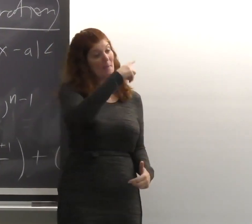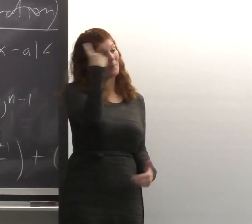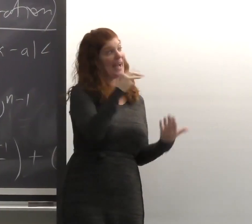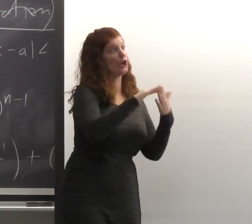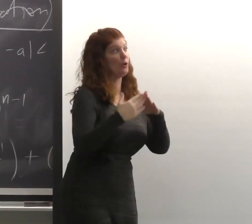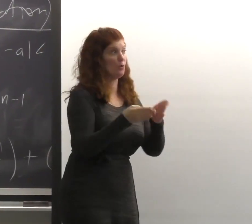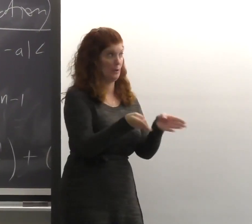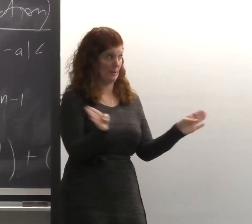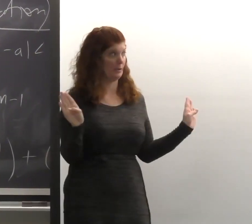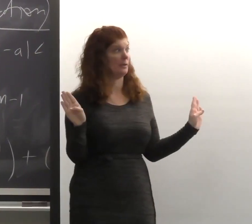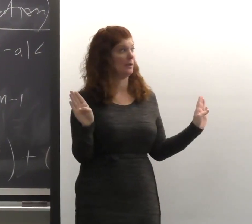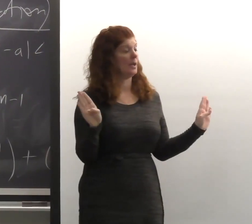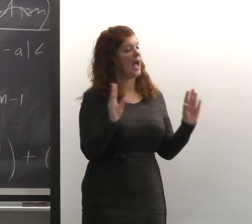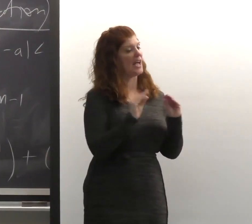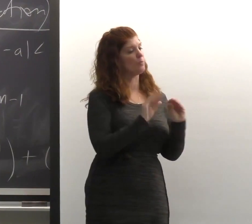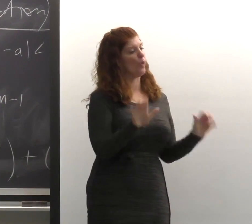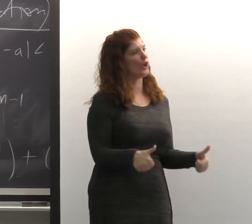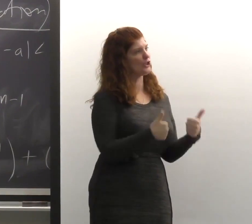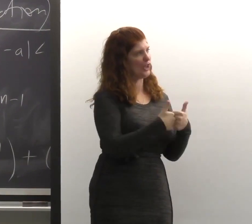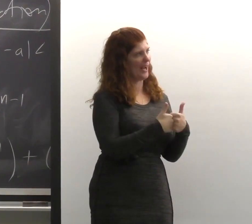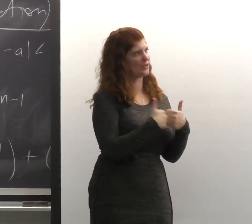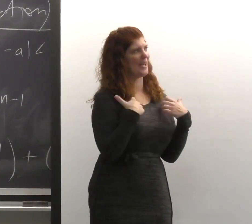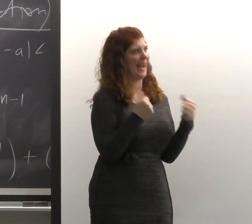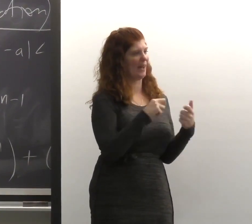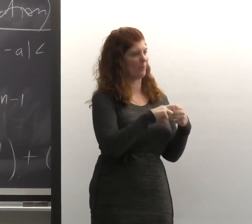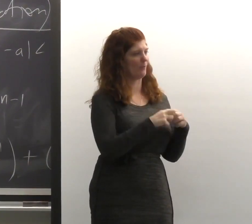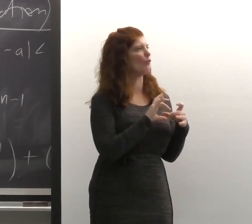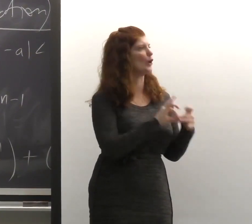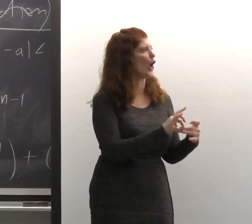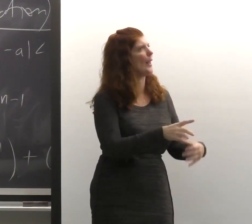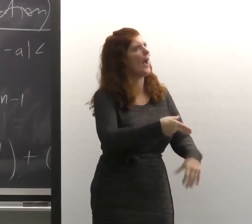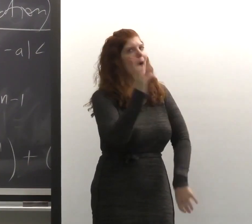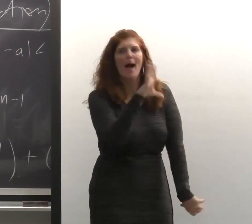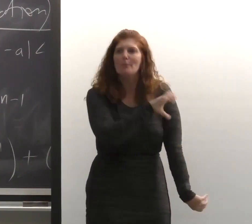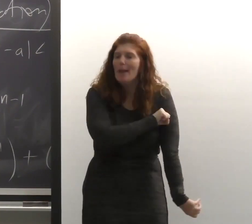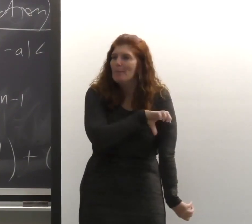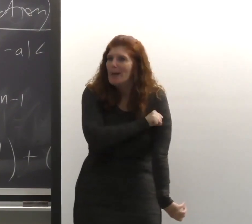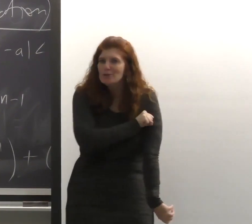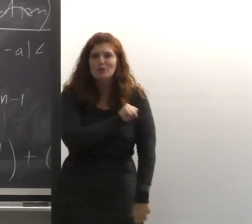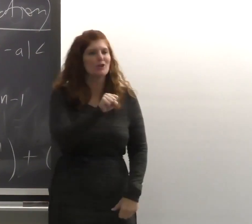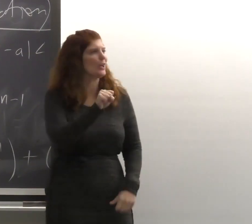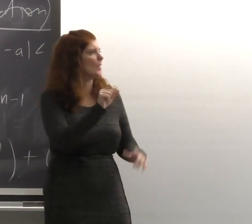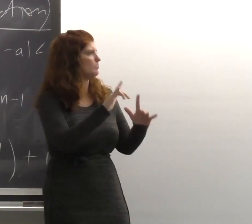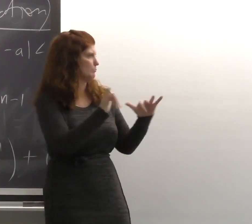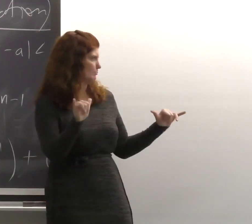has more challenging health issues in regards to hypertension and many other things.